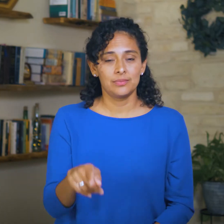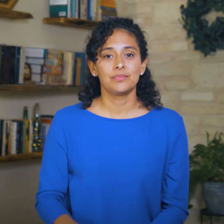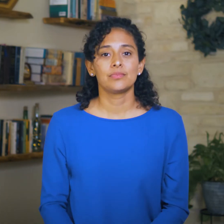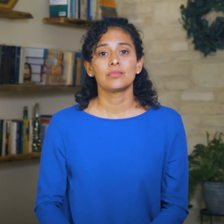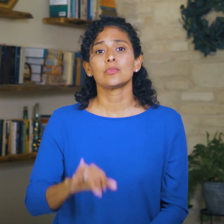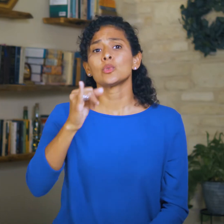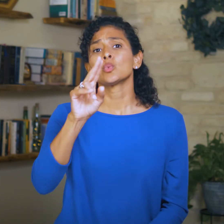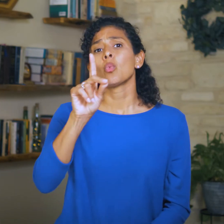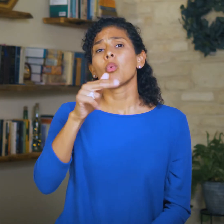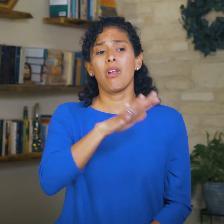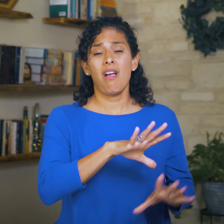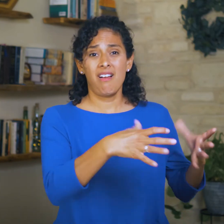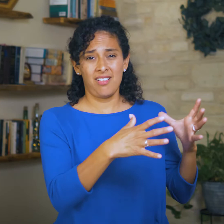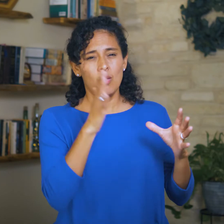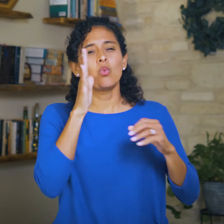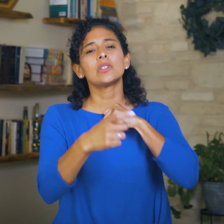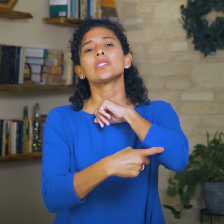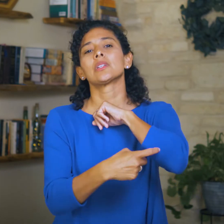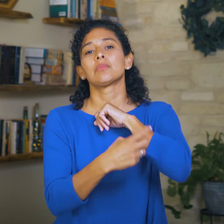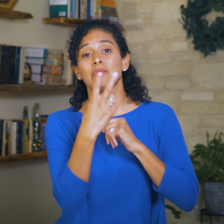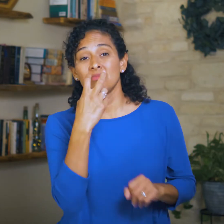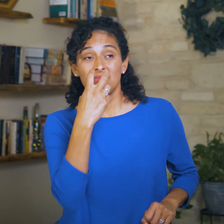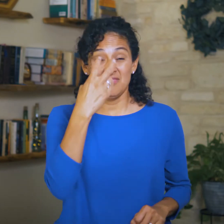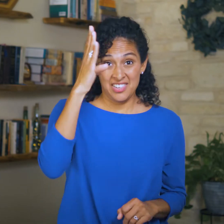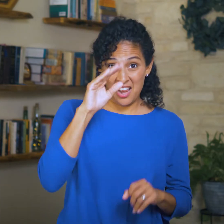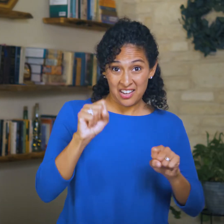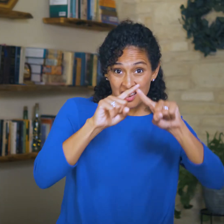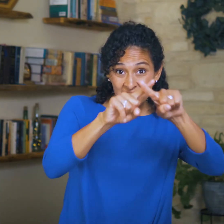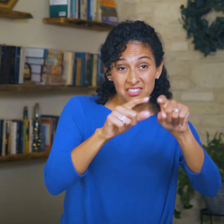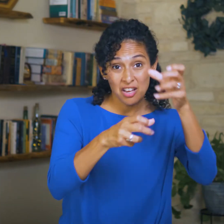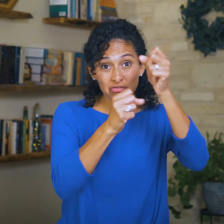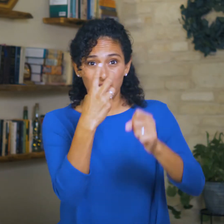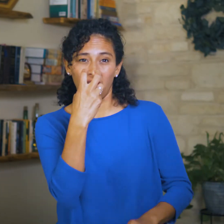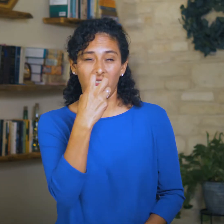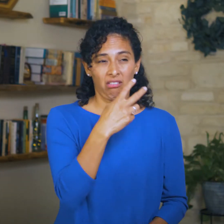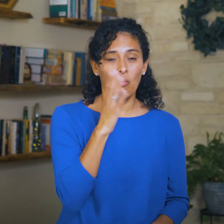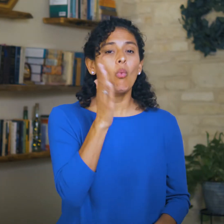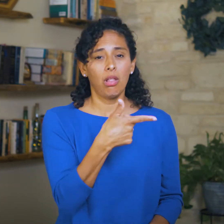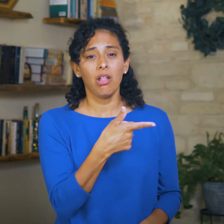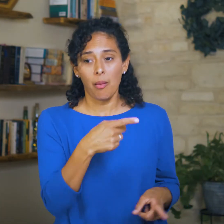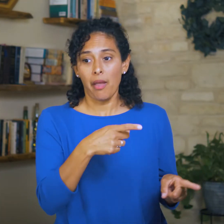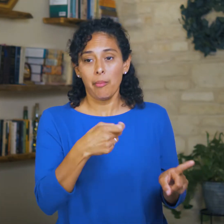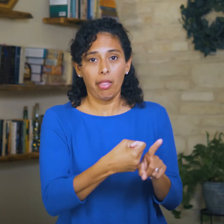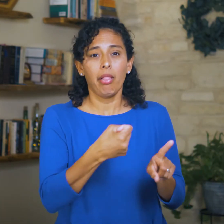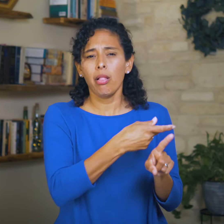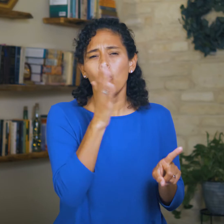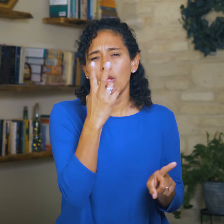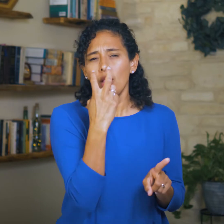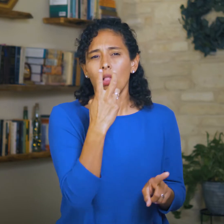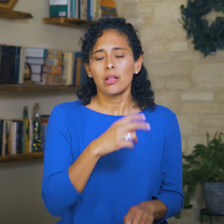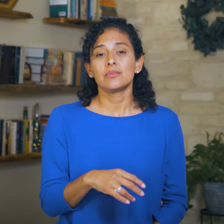Judah will be tempted to doubt God’s trustworthiness as this unfolds.